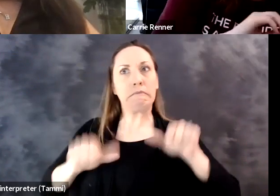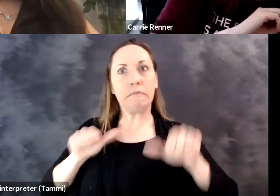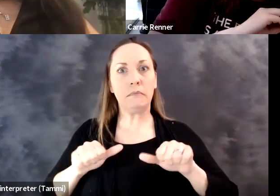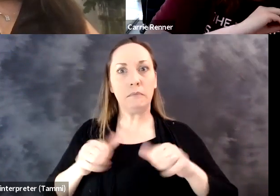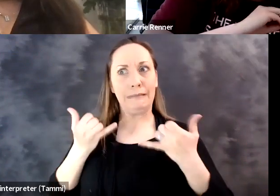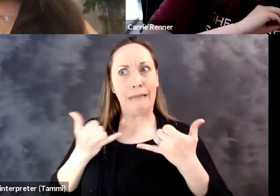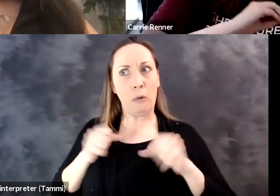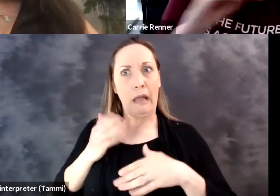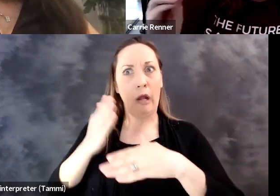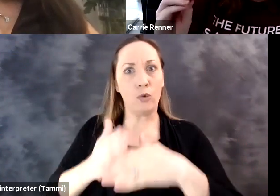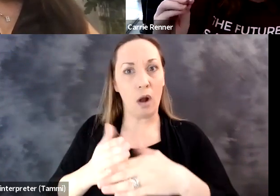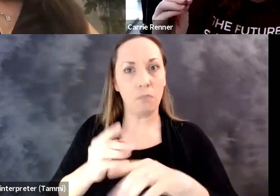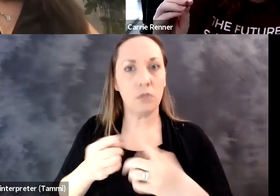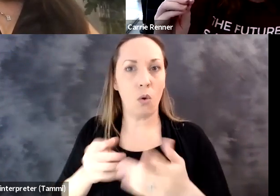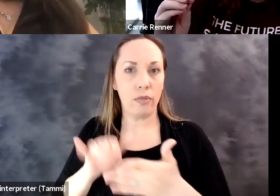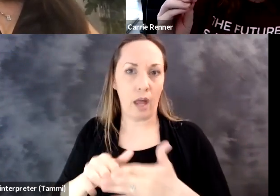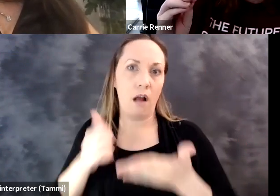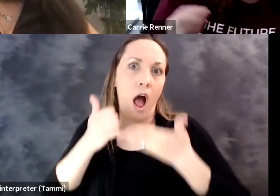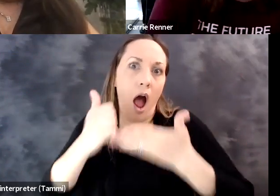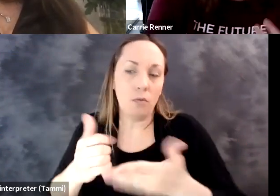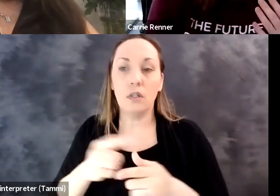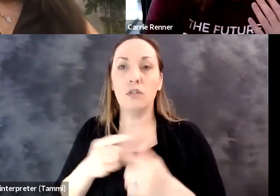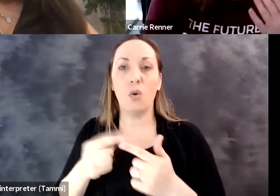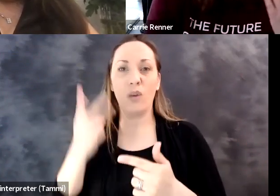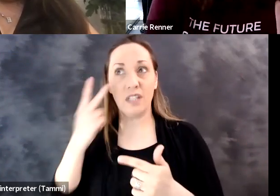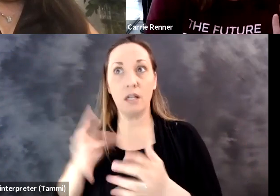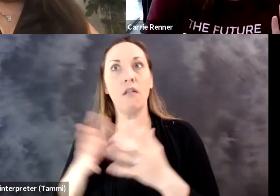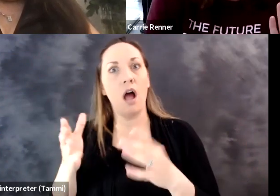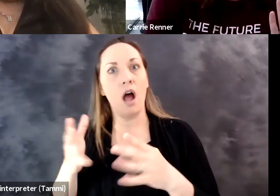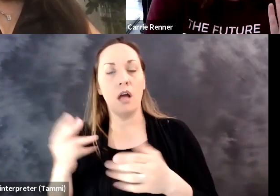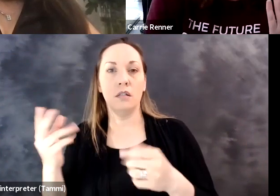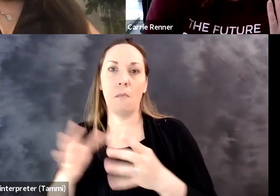right place to do so. But we saw a pretty significant uptick